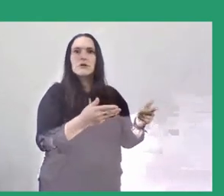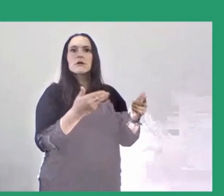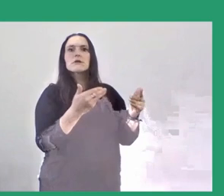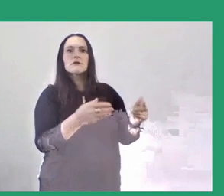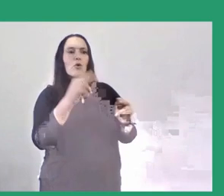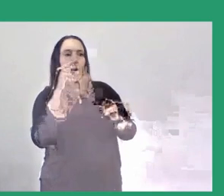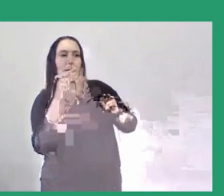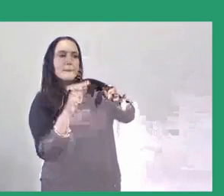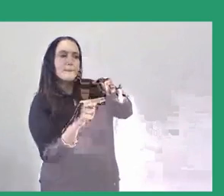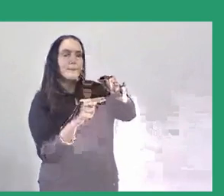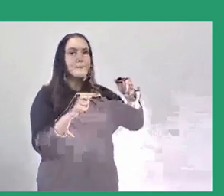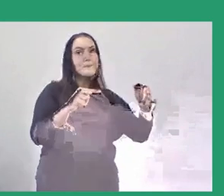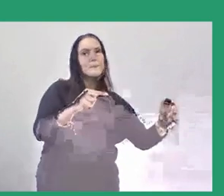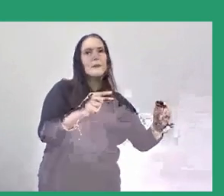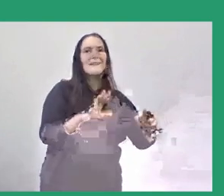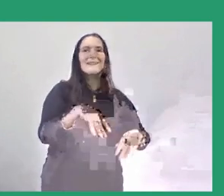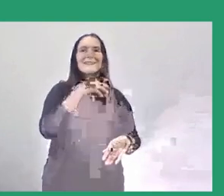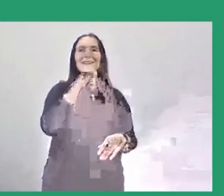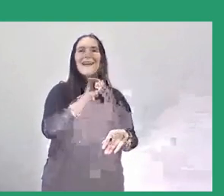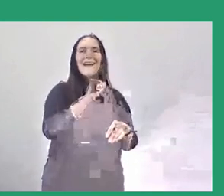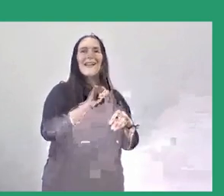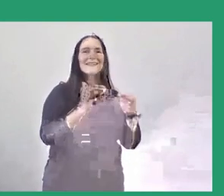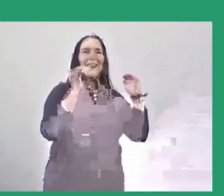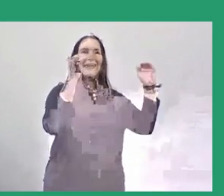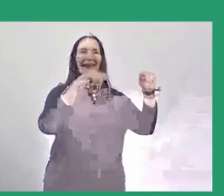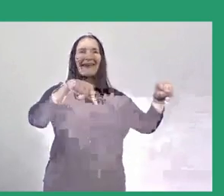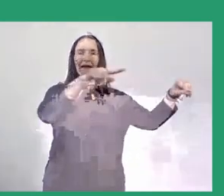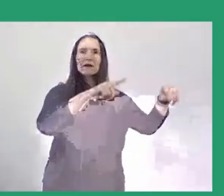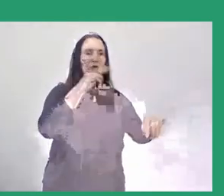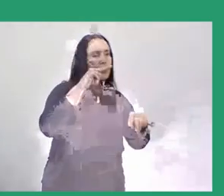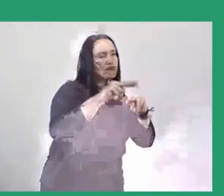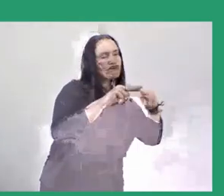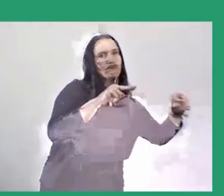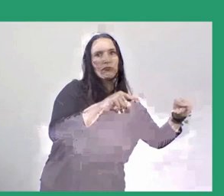This condition changed when there were a couple of cultural activists